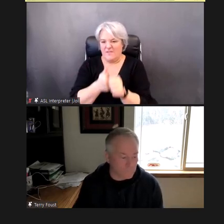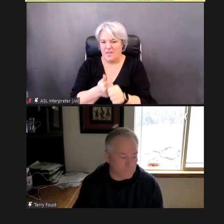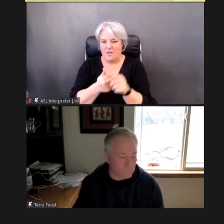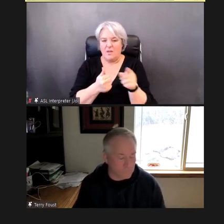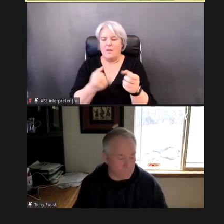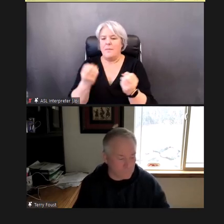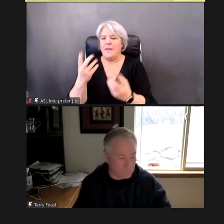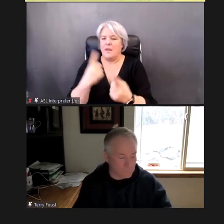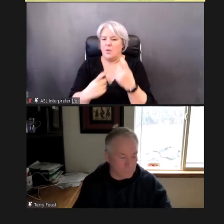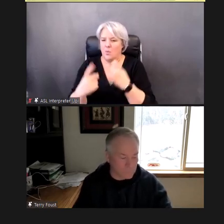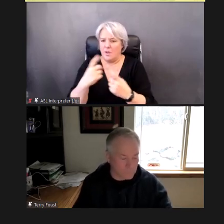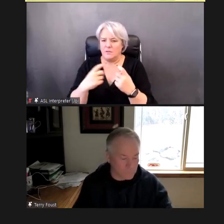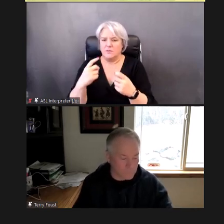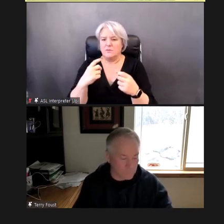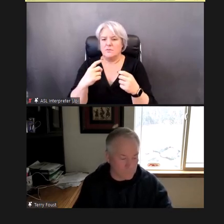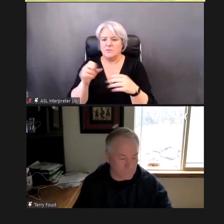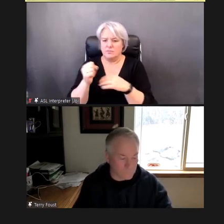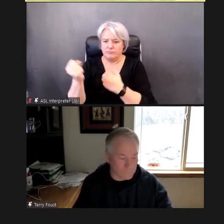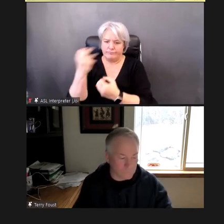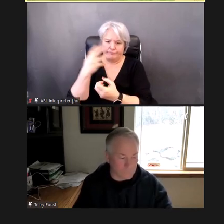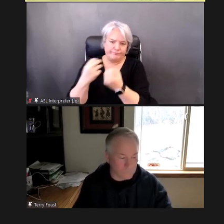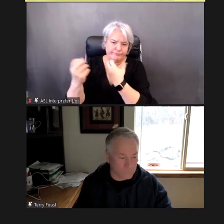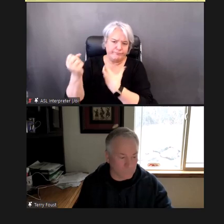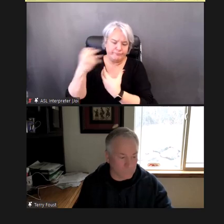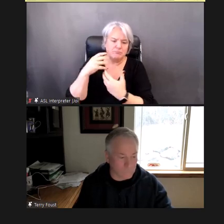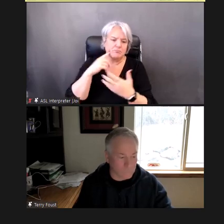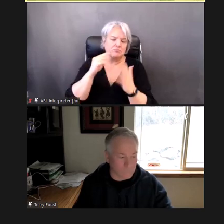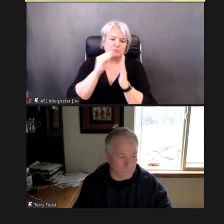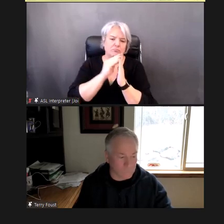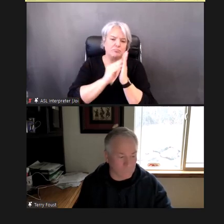present some of the information about these topics; and we're going